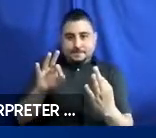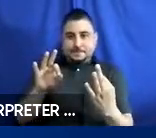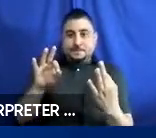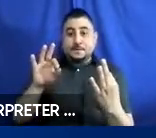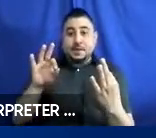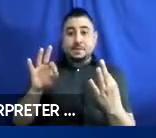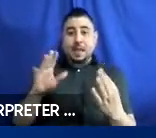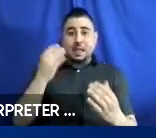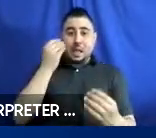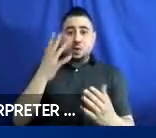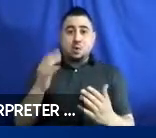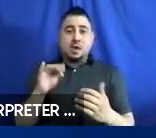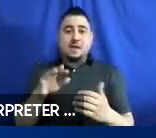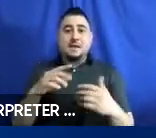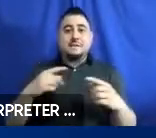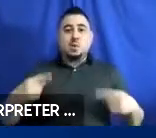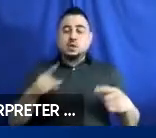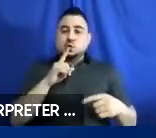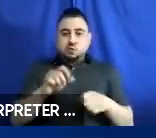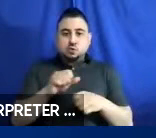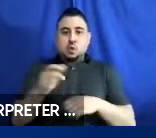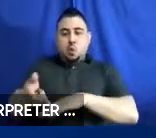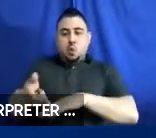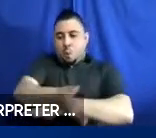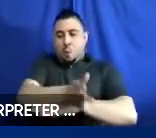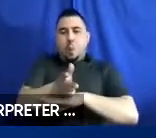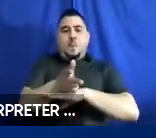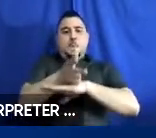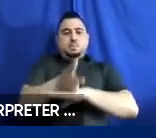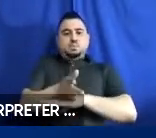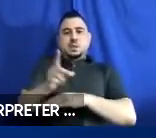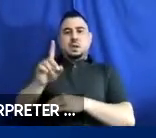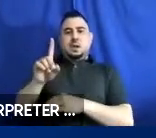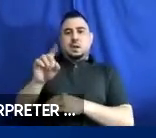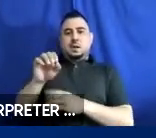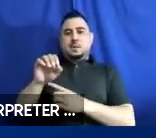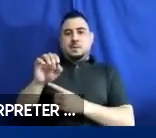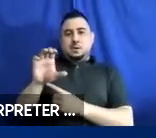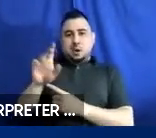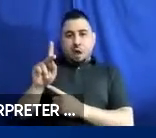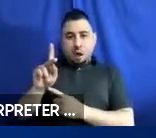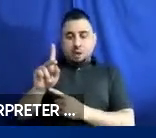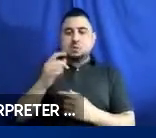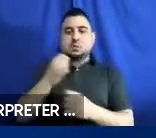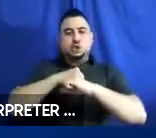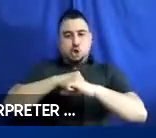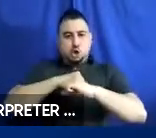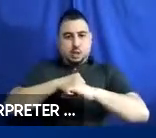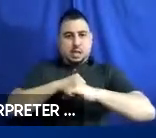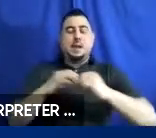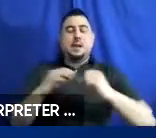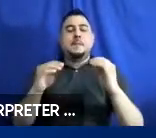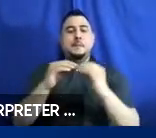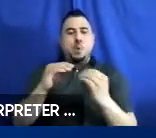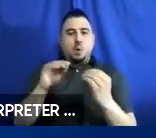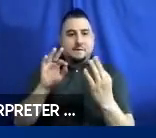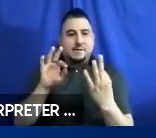the wheelchair is securely docked and there will be more feedback based on the input and